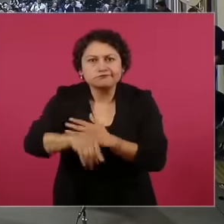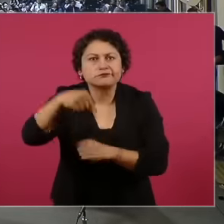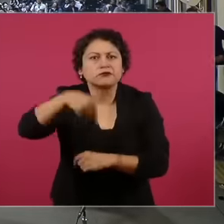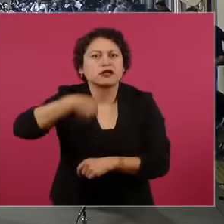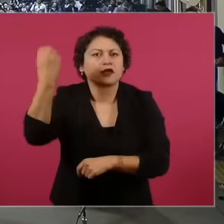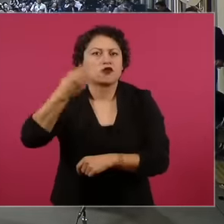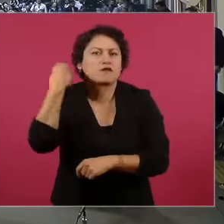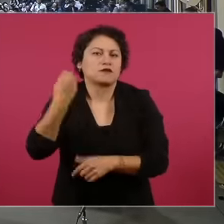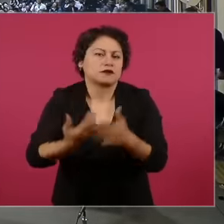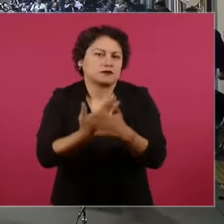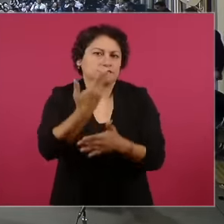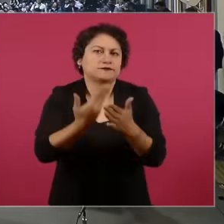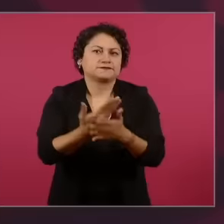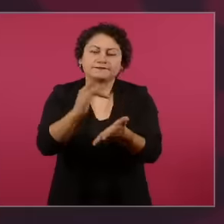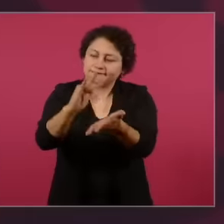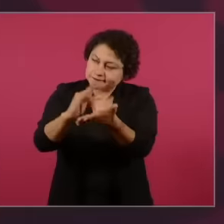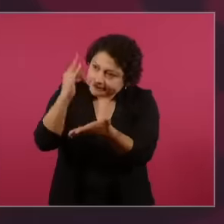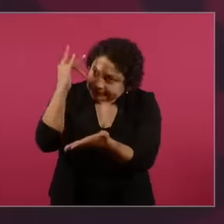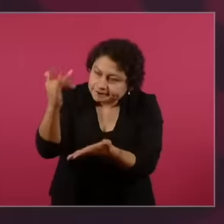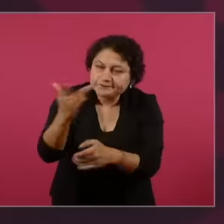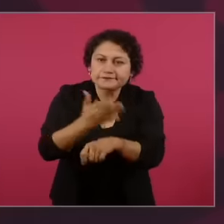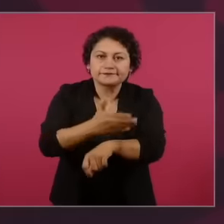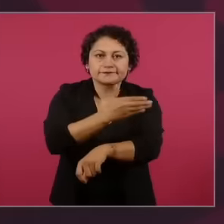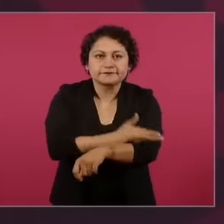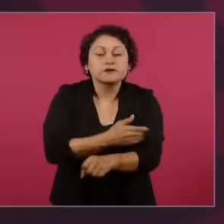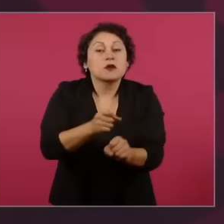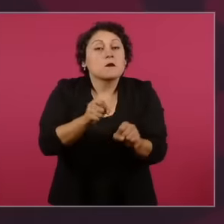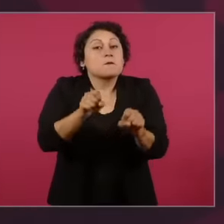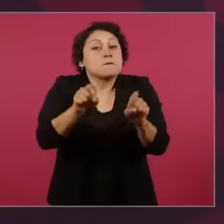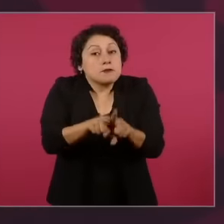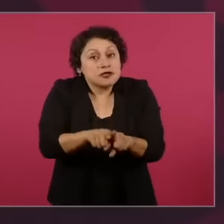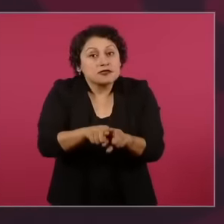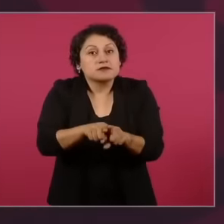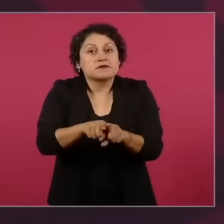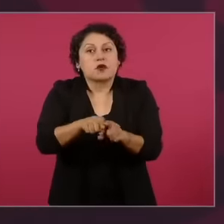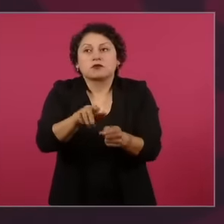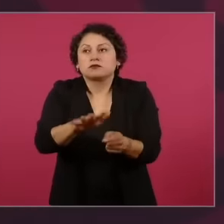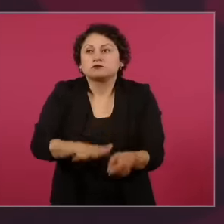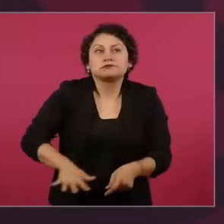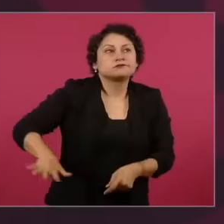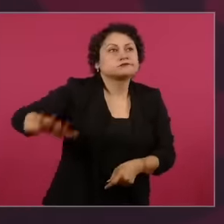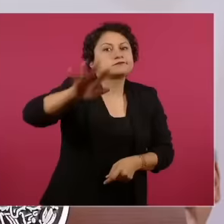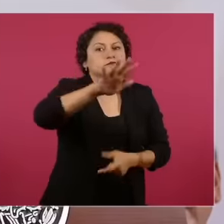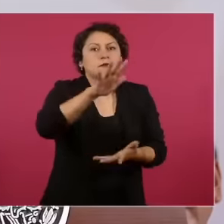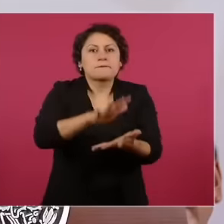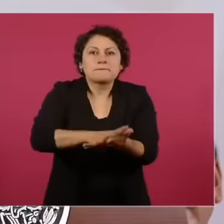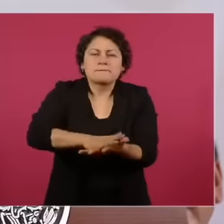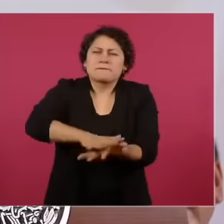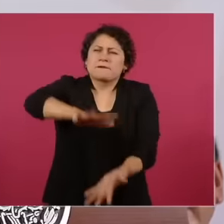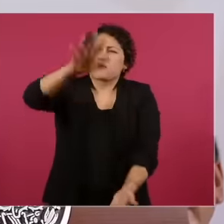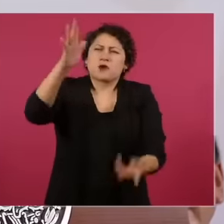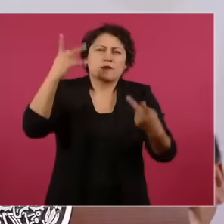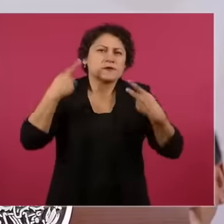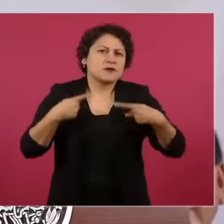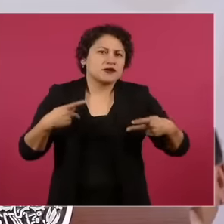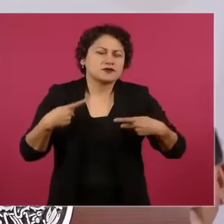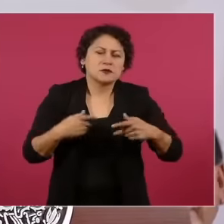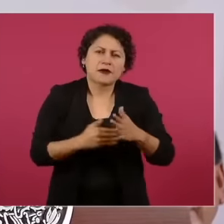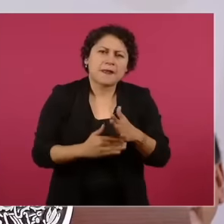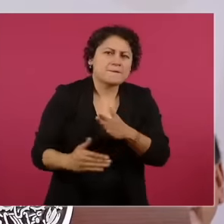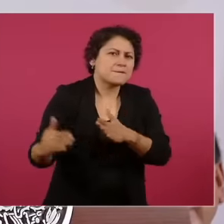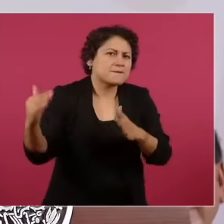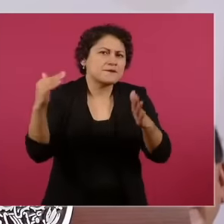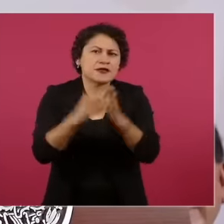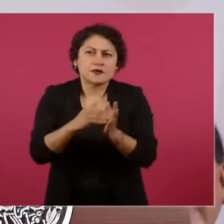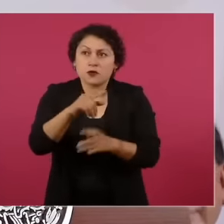to the millions of people who have us here, it does not matter if the media that you represent